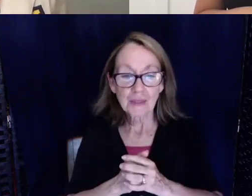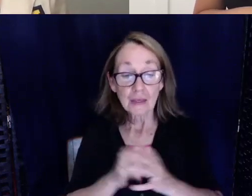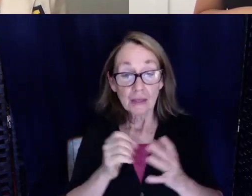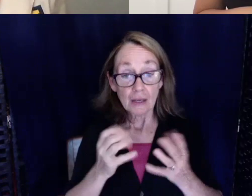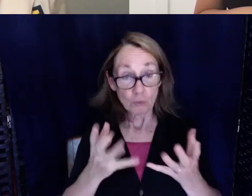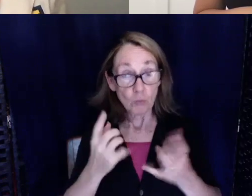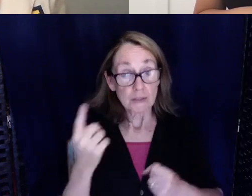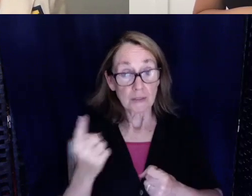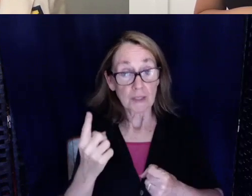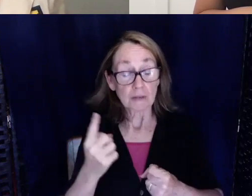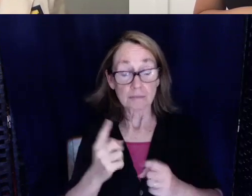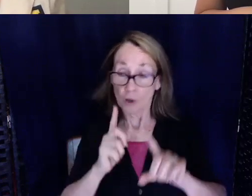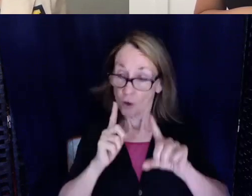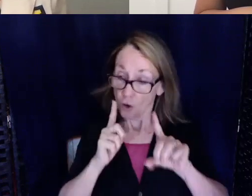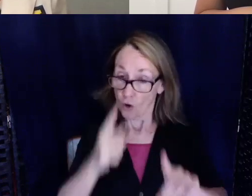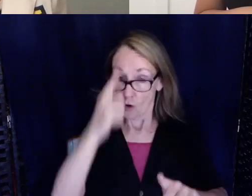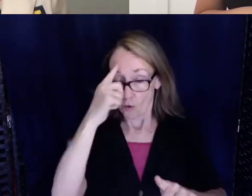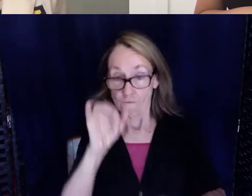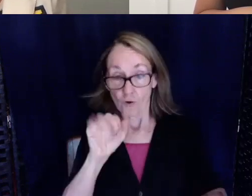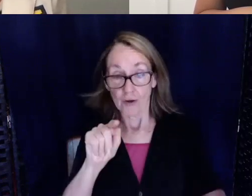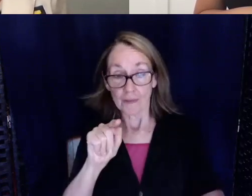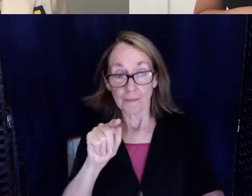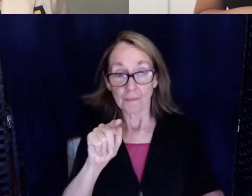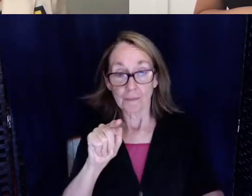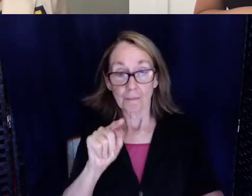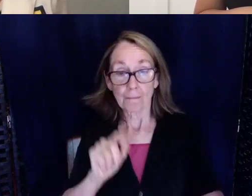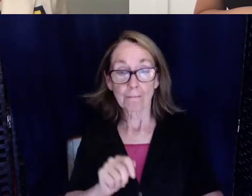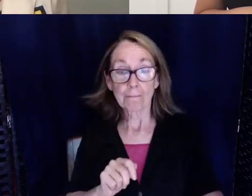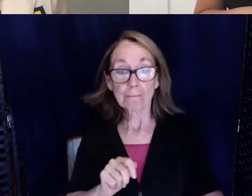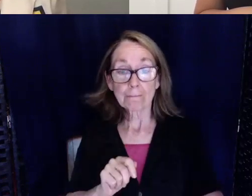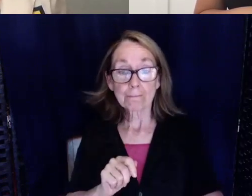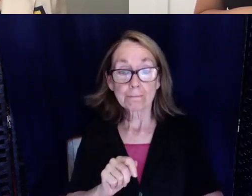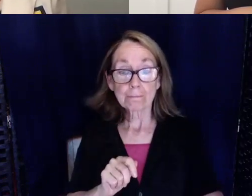should go for it. As for nursing and the medical